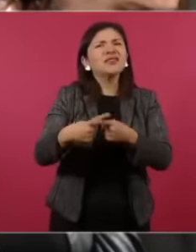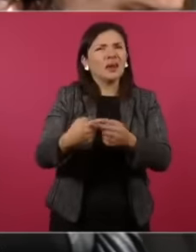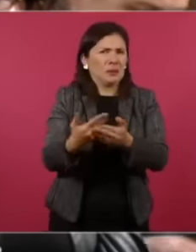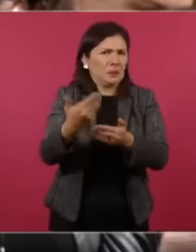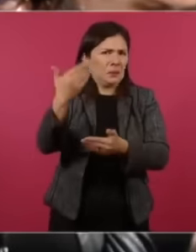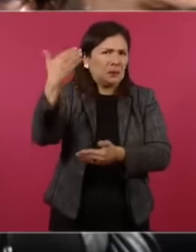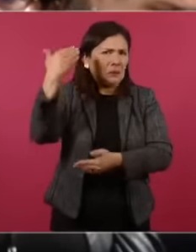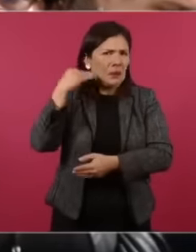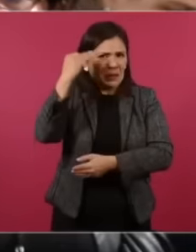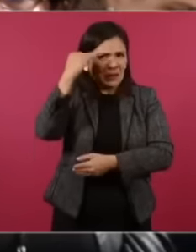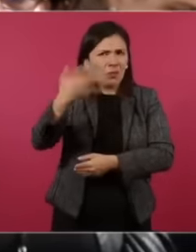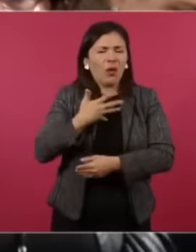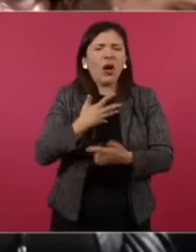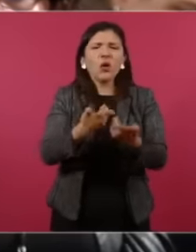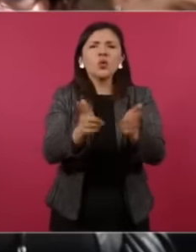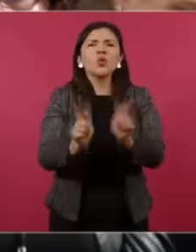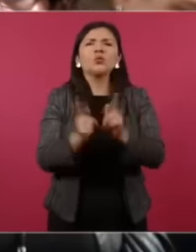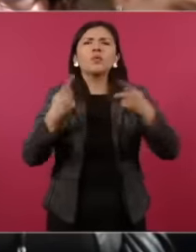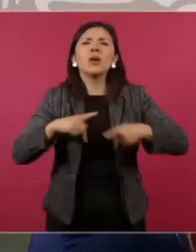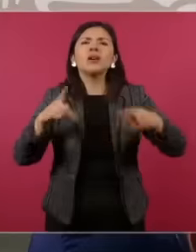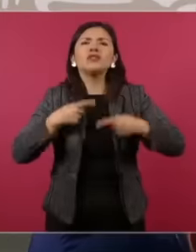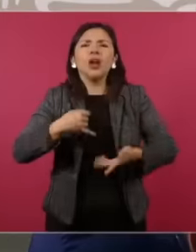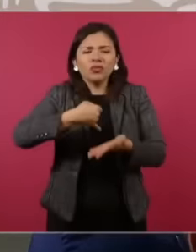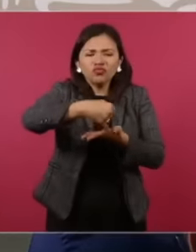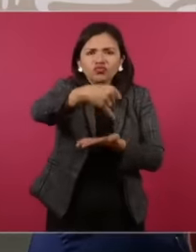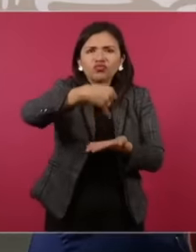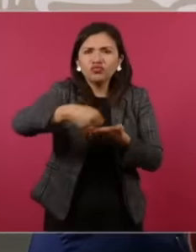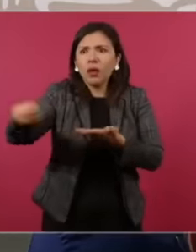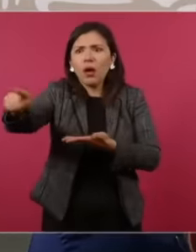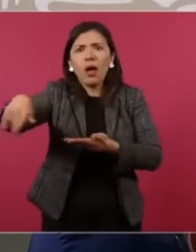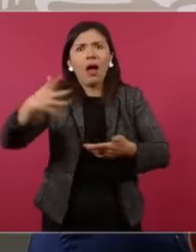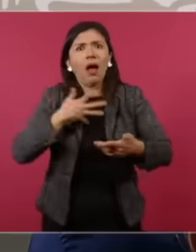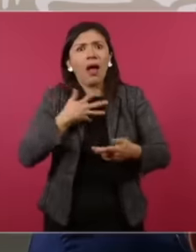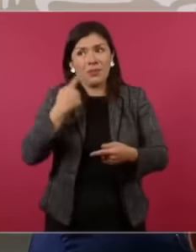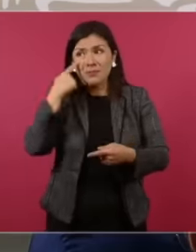months. of peasants who have a sit-in there against the corner of the palace